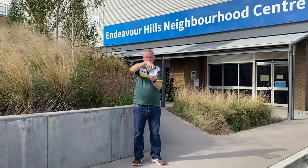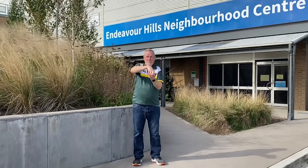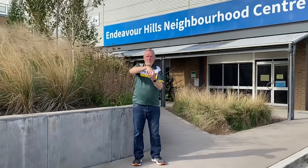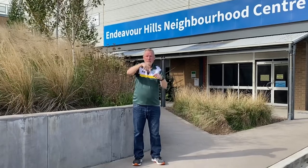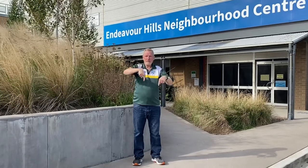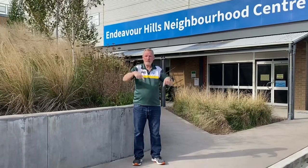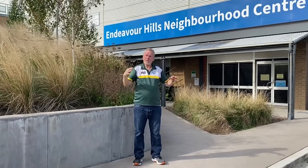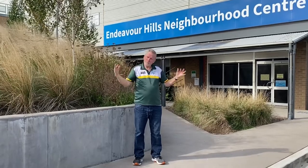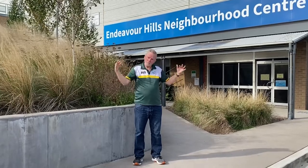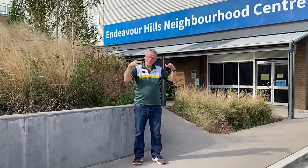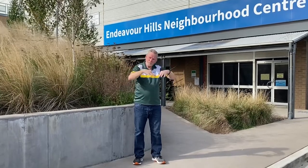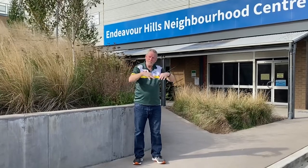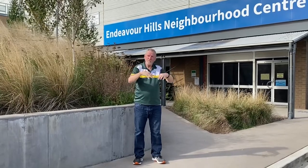the deaf hub here for the community